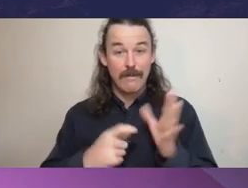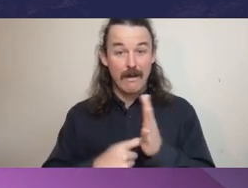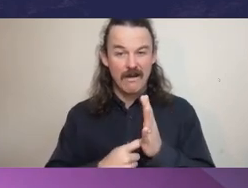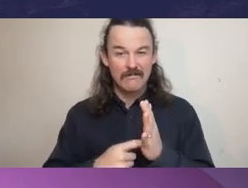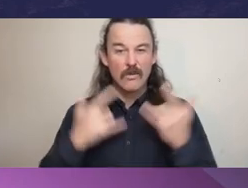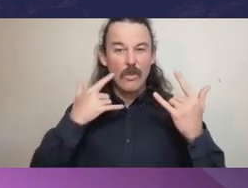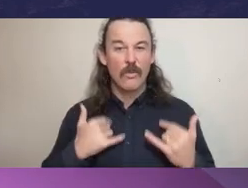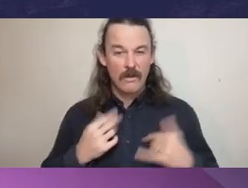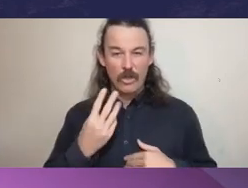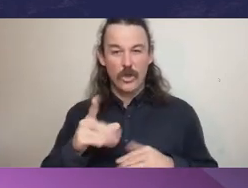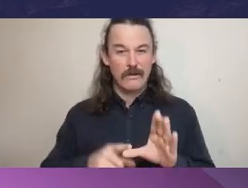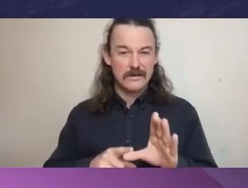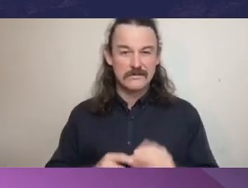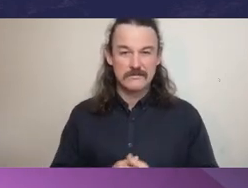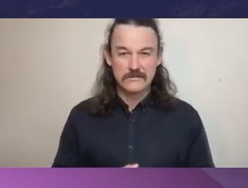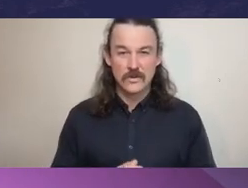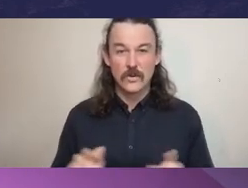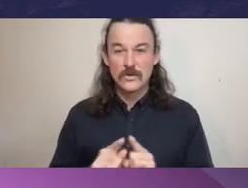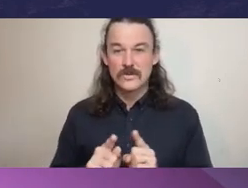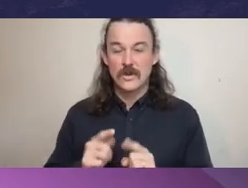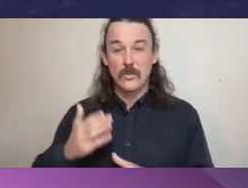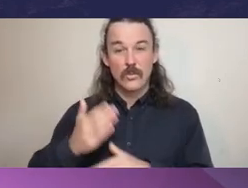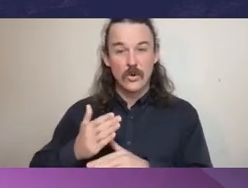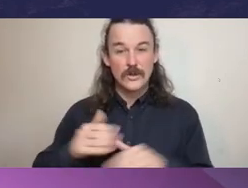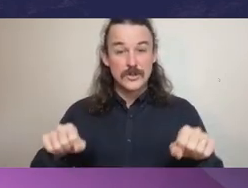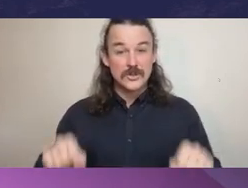and served for a period as chairman of the Victorian Council.